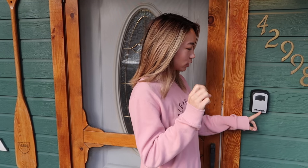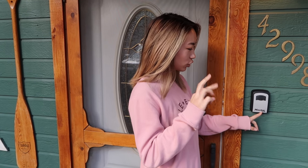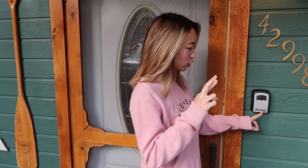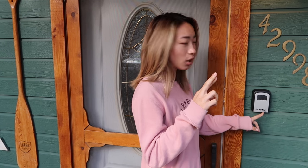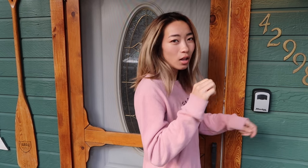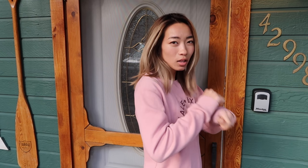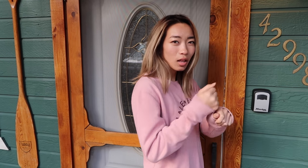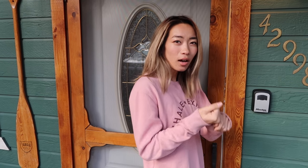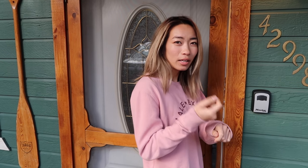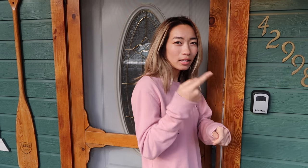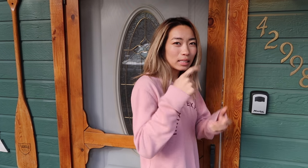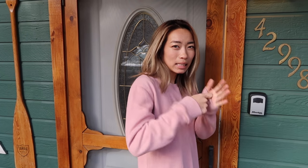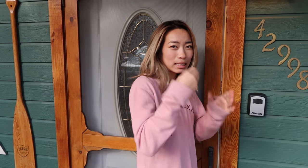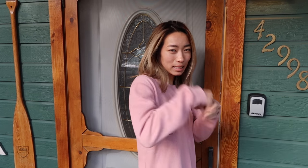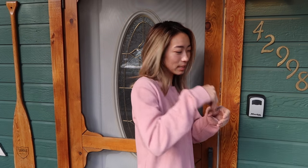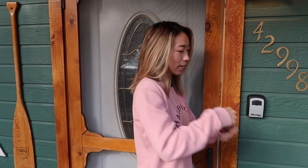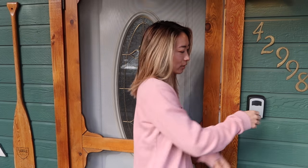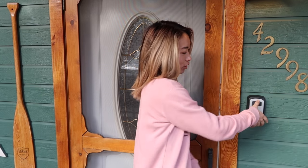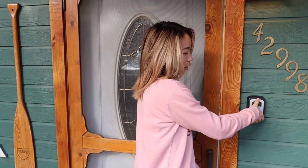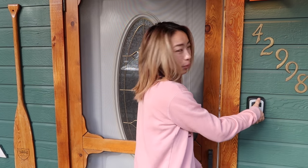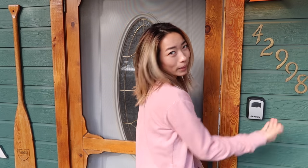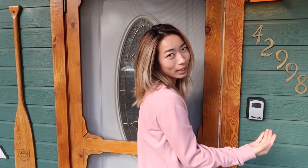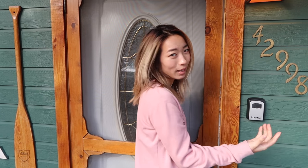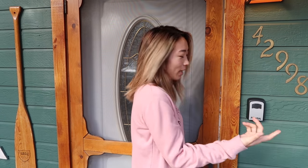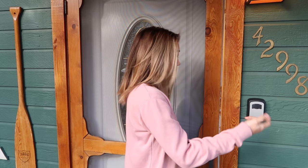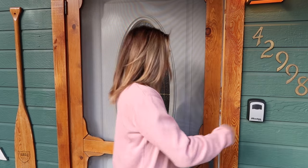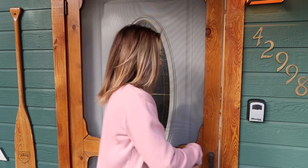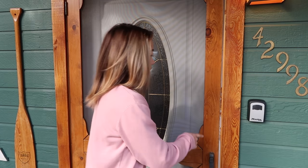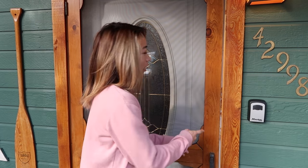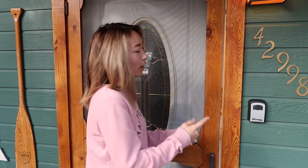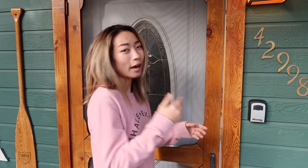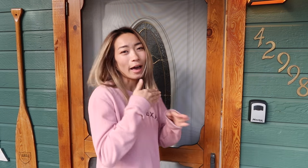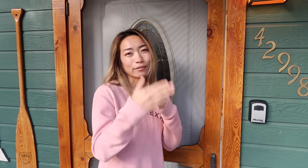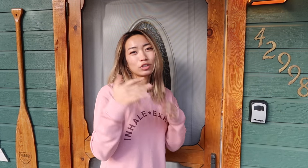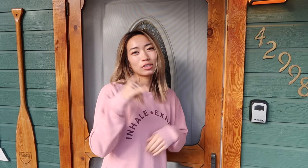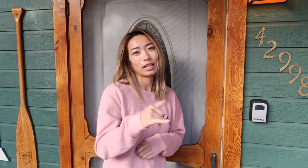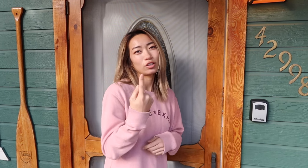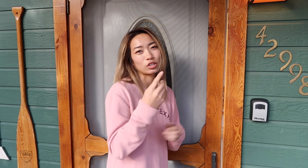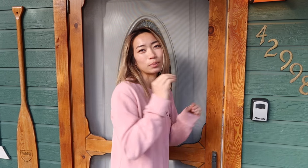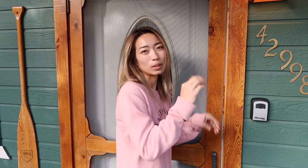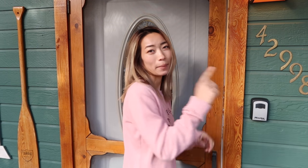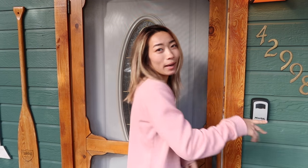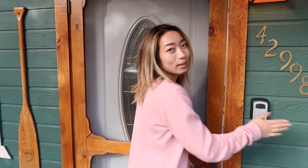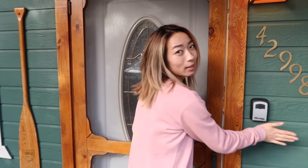Master lock and the key's inside so you open it and after your stay you put it back